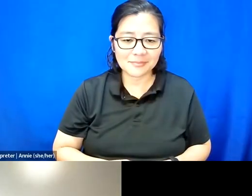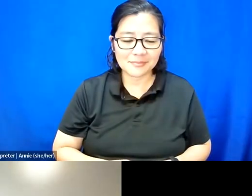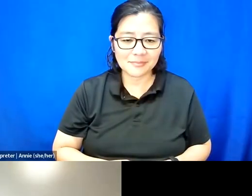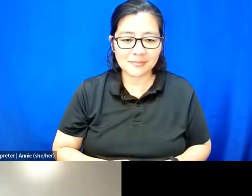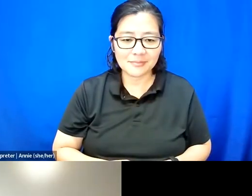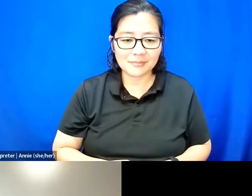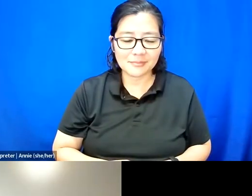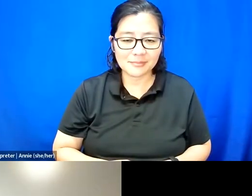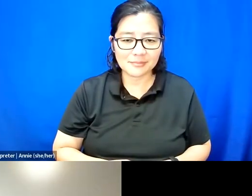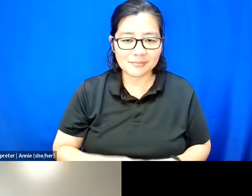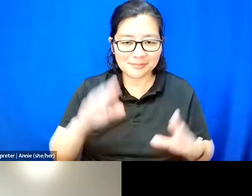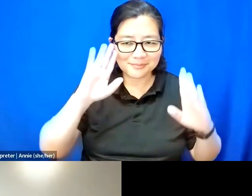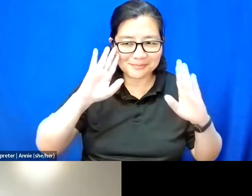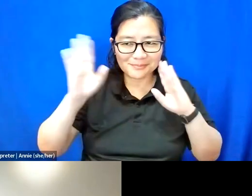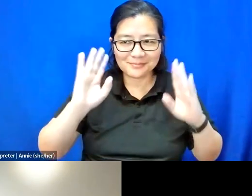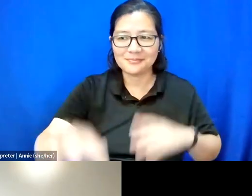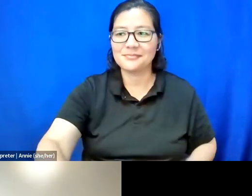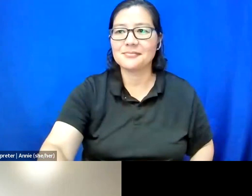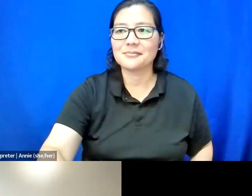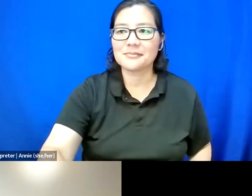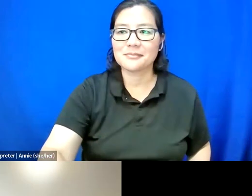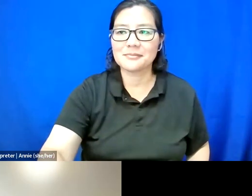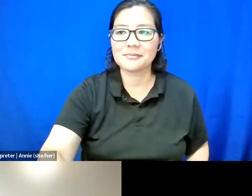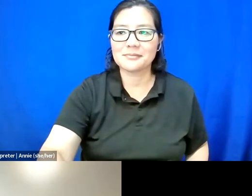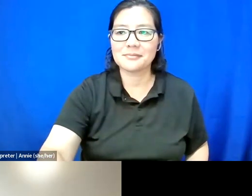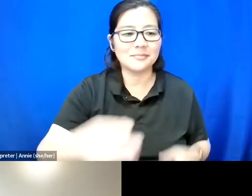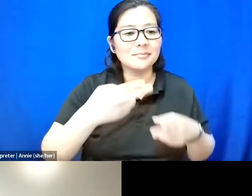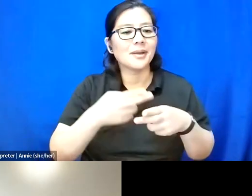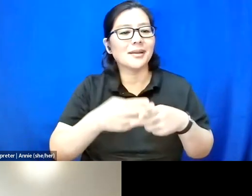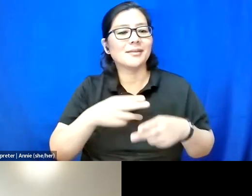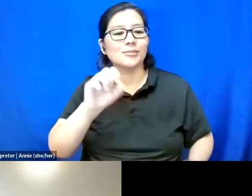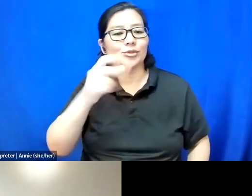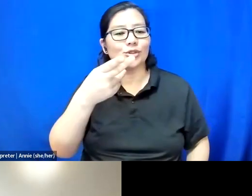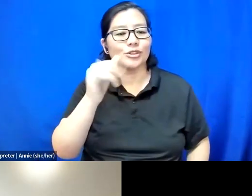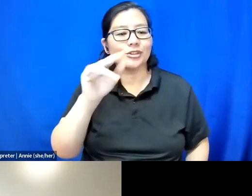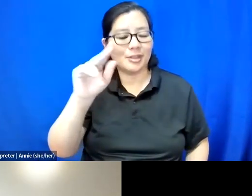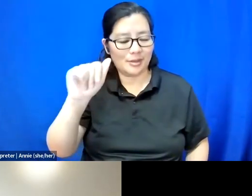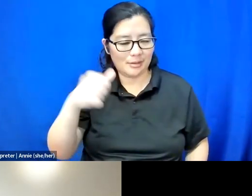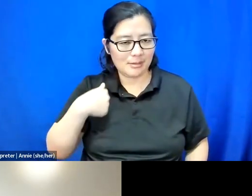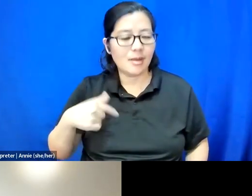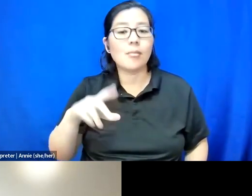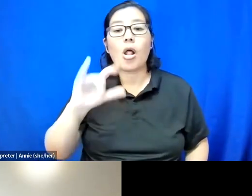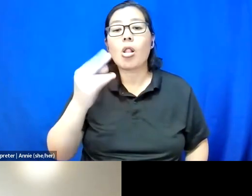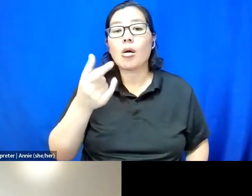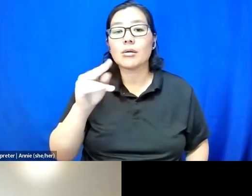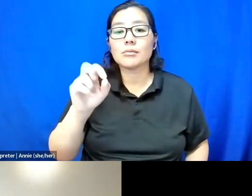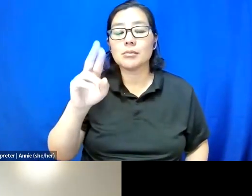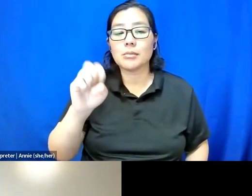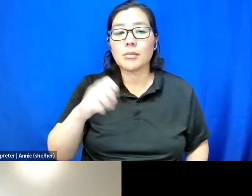So hello. My name is Shayna and I am Longmore's Access and Events coordinator.